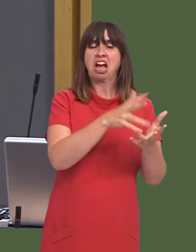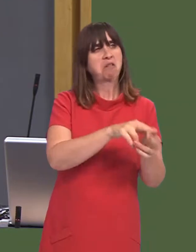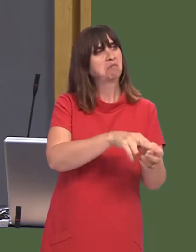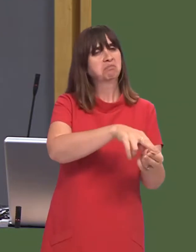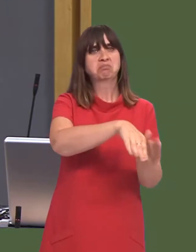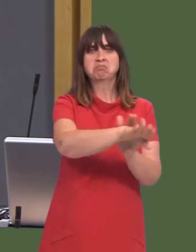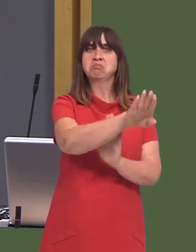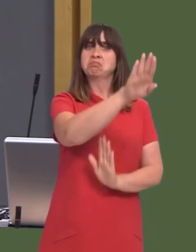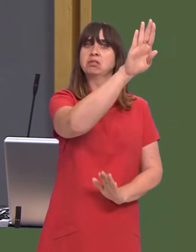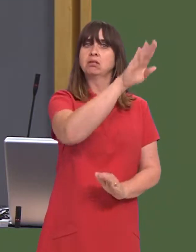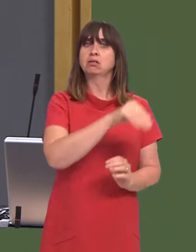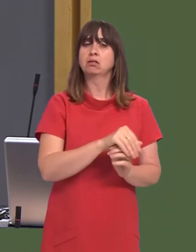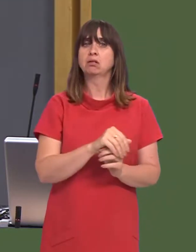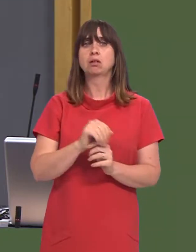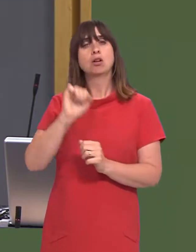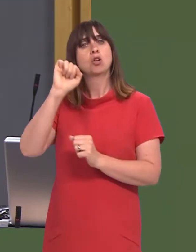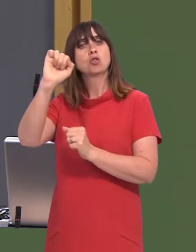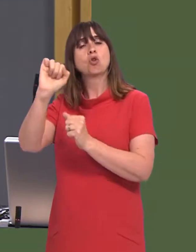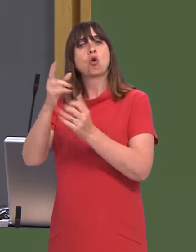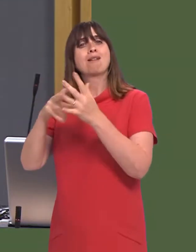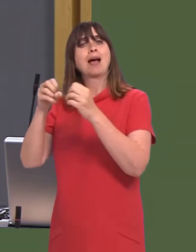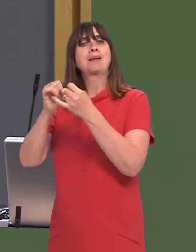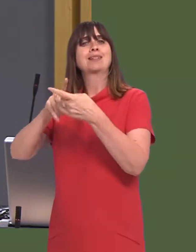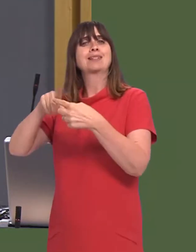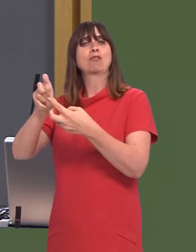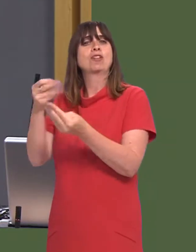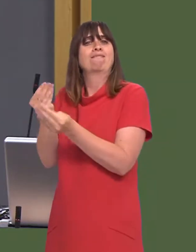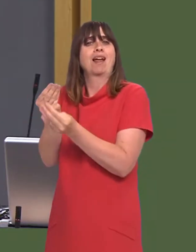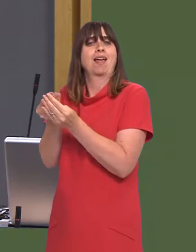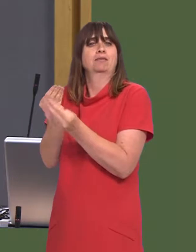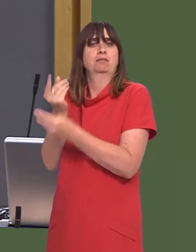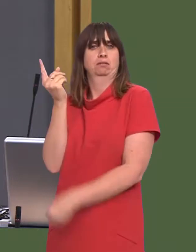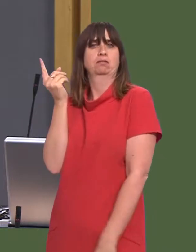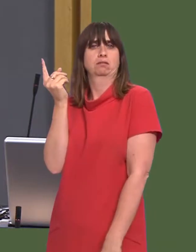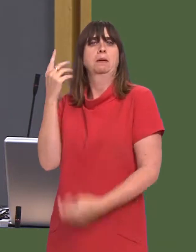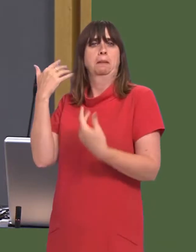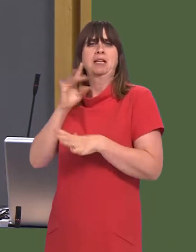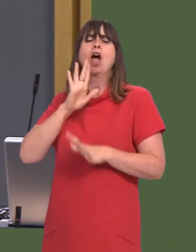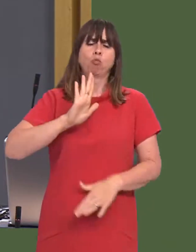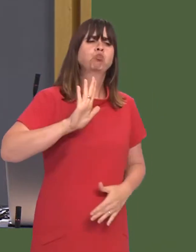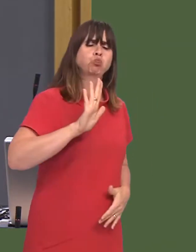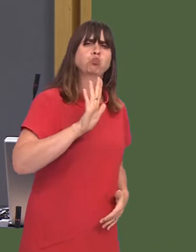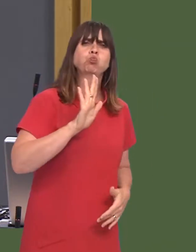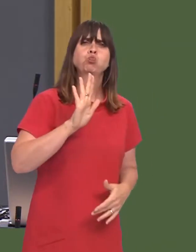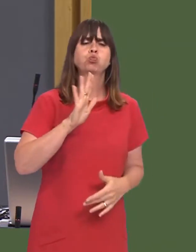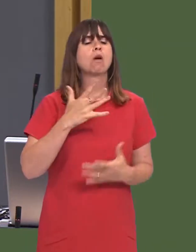Now, in moving forward, your own Cabinet Secretary for finance has given us an assurance that